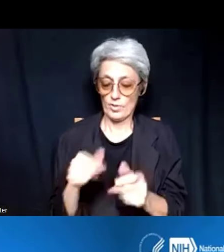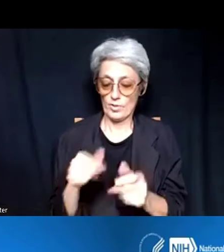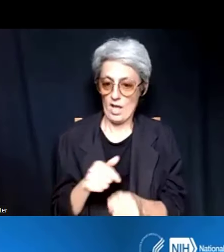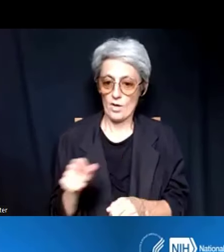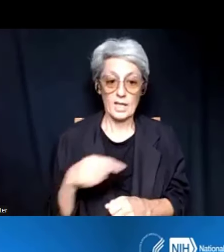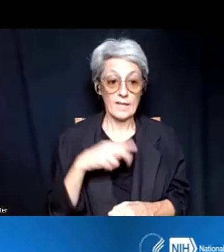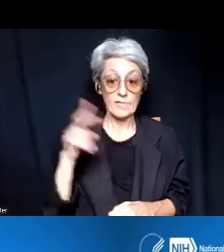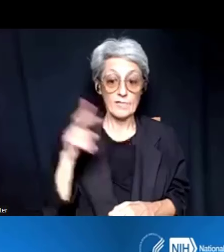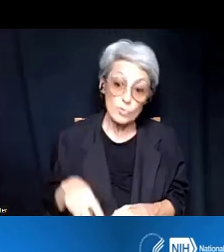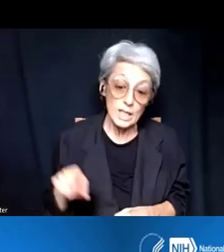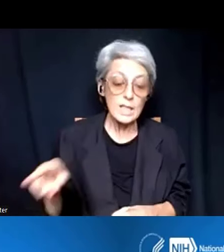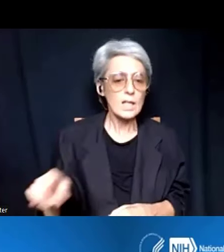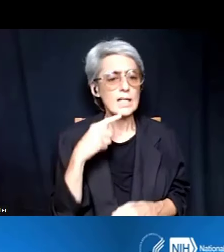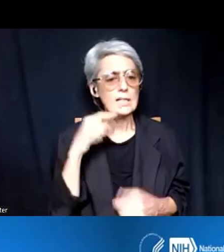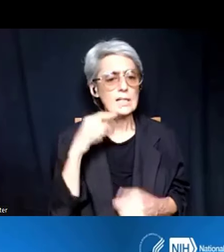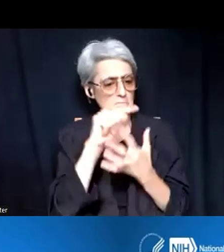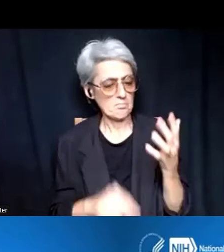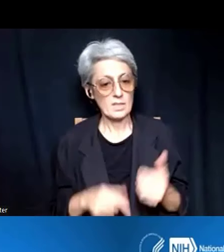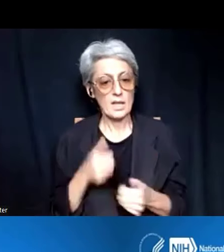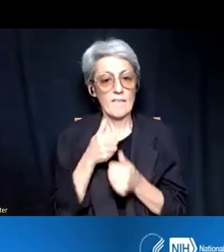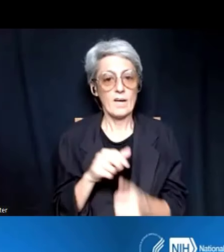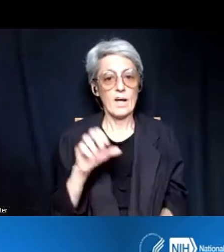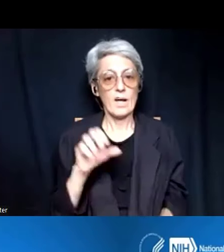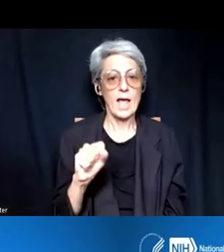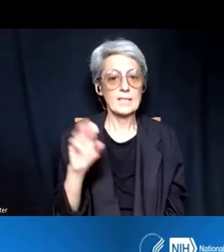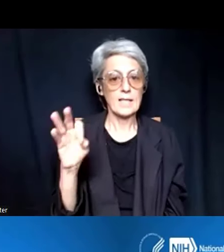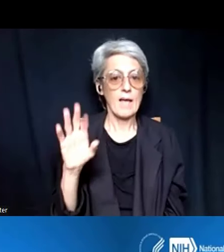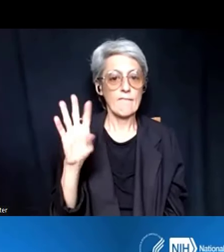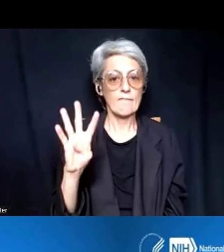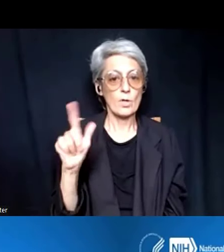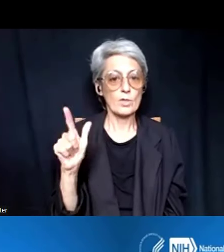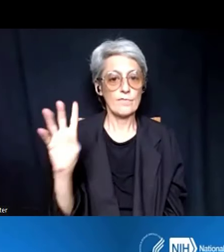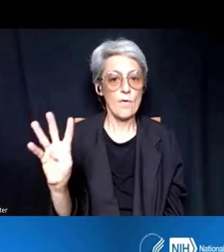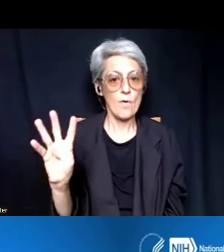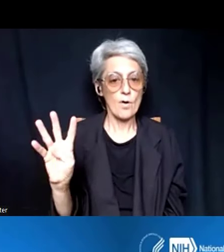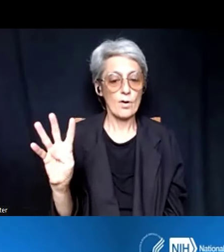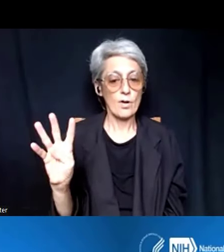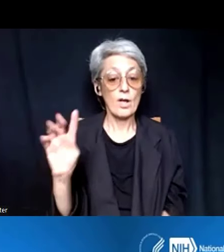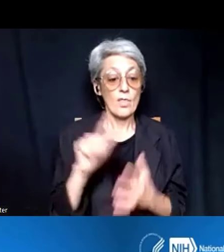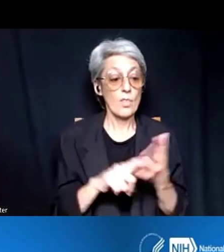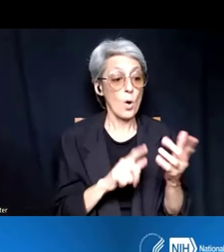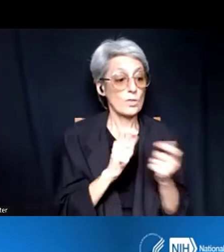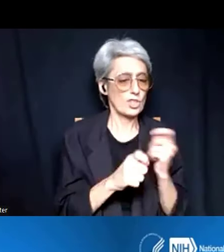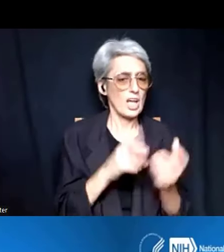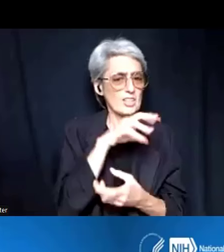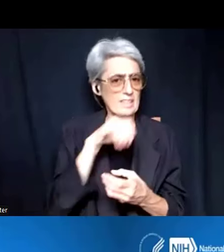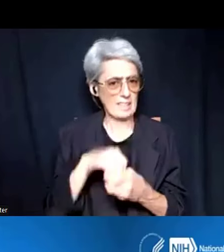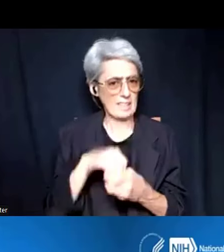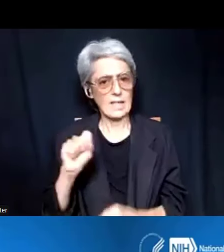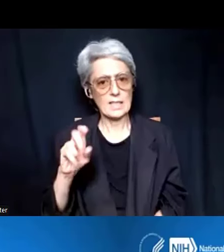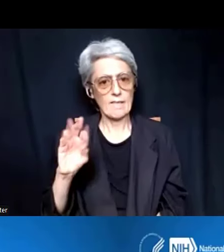it'll say follow the SF 424, and these changes are part of the SF 424. It'll say follow the SF 424